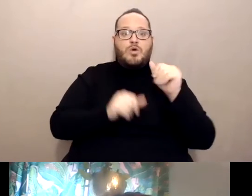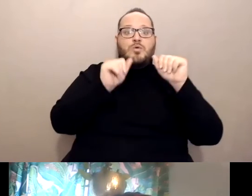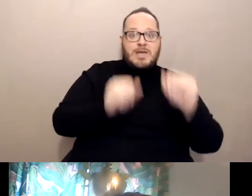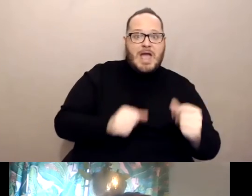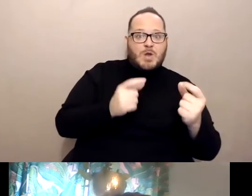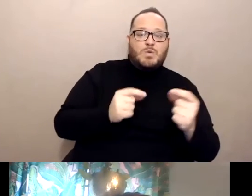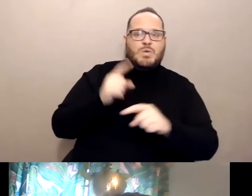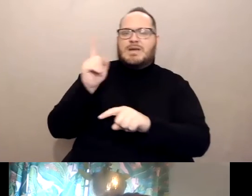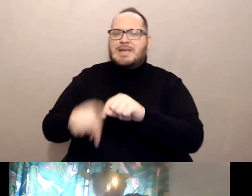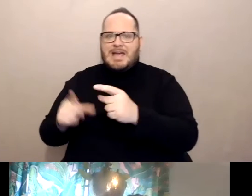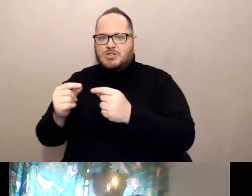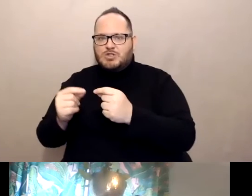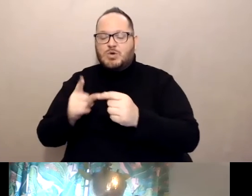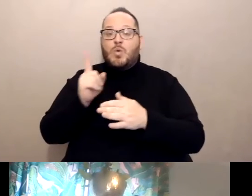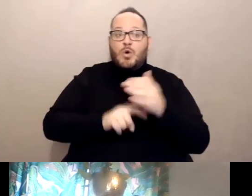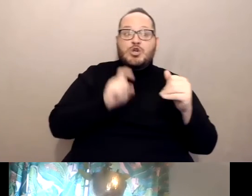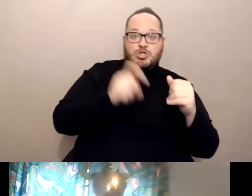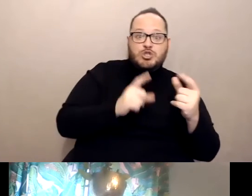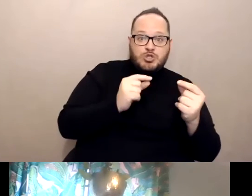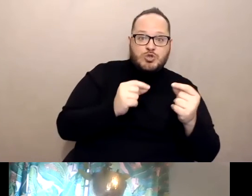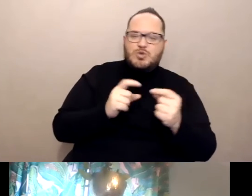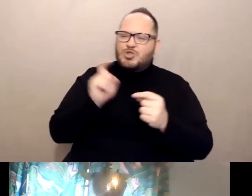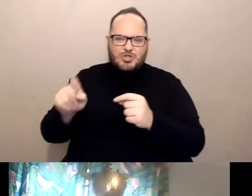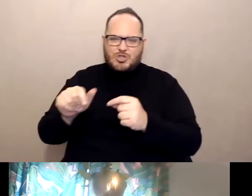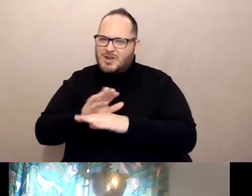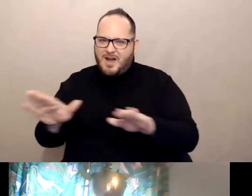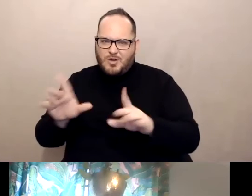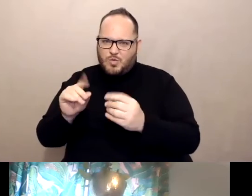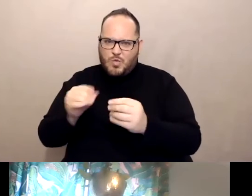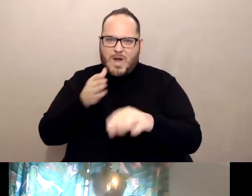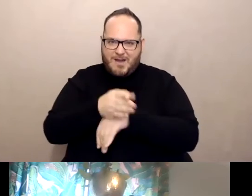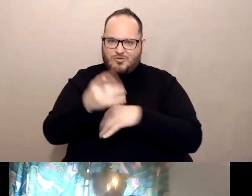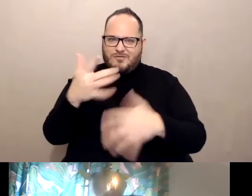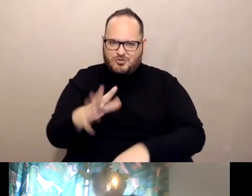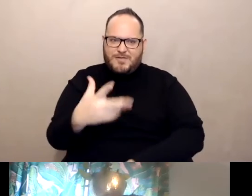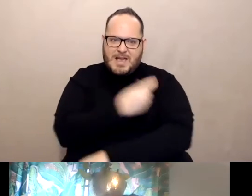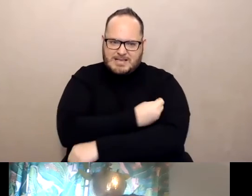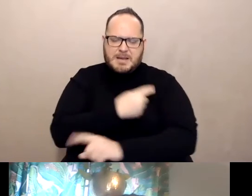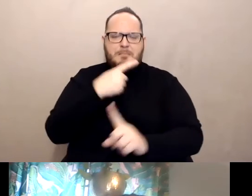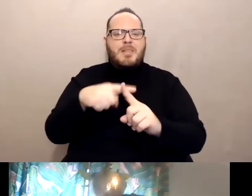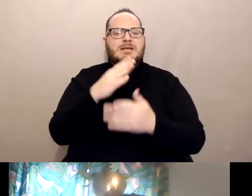after you've been fully vaccinated. And the key things for you to know about COVID 19 vaccines.